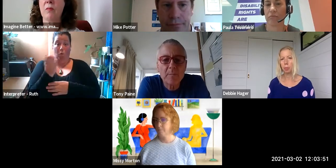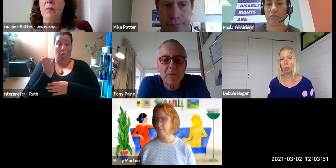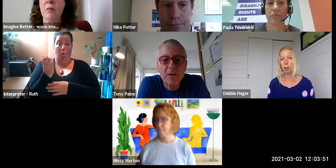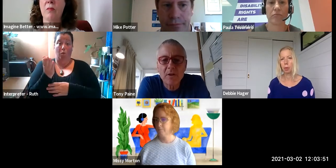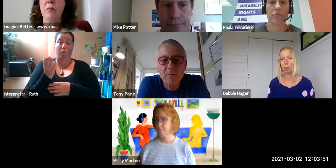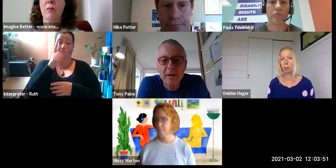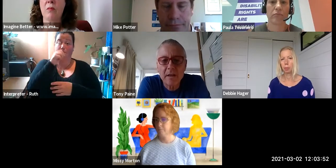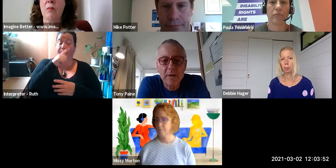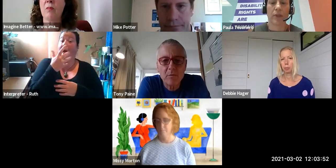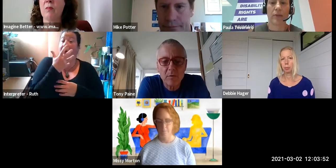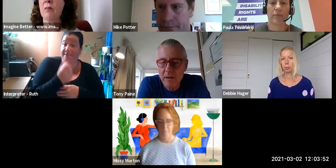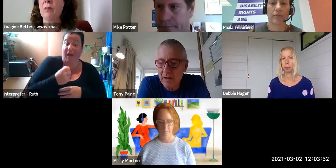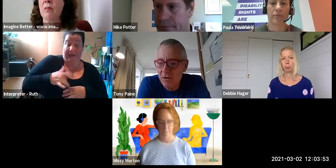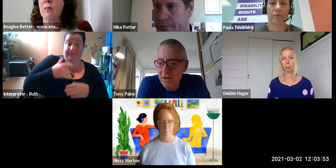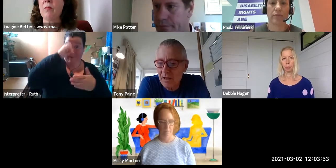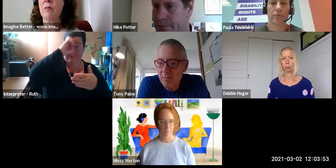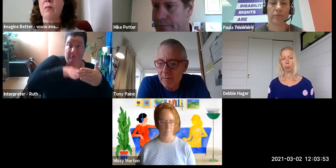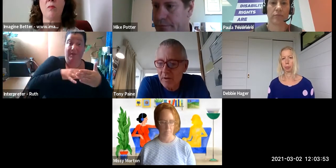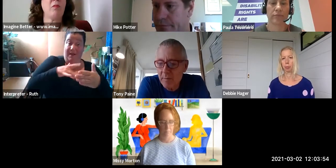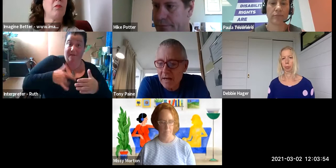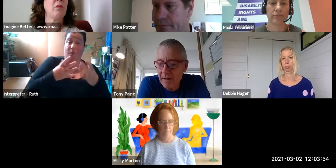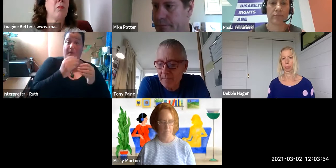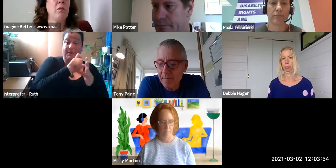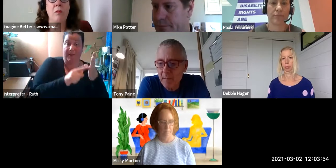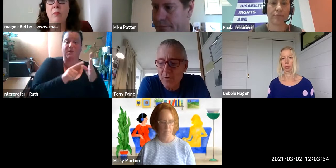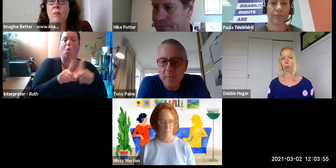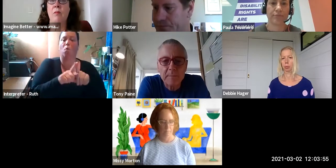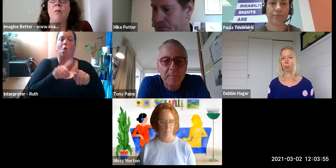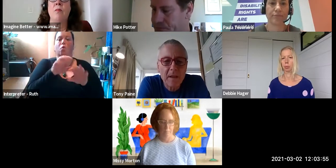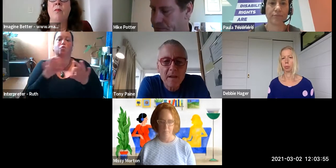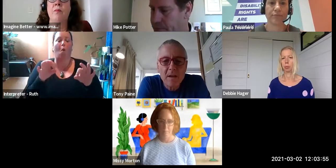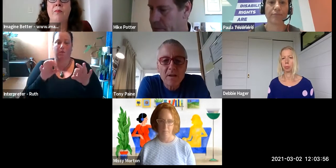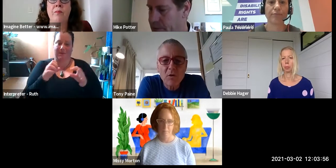experience with disability and people - as non-disabled people - as part of that movement.